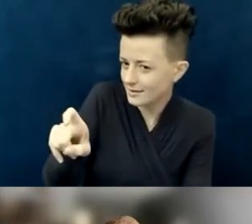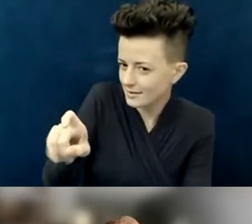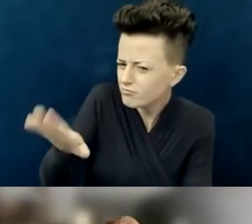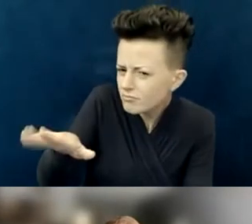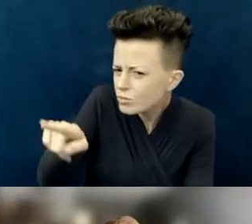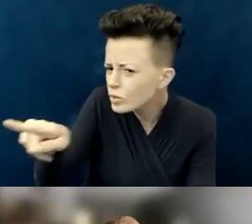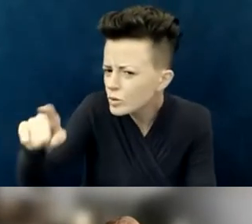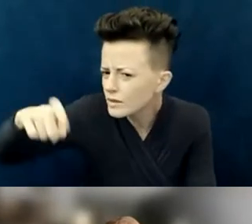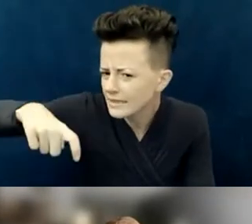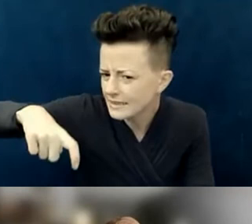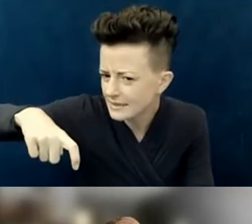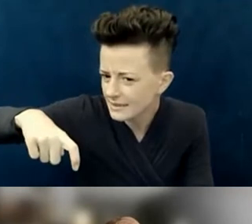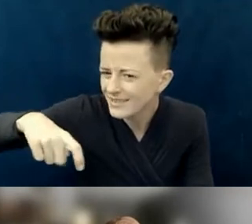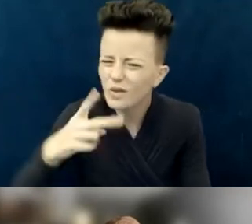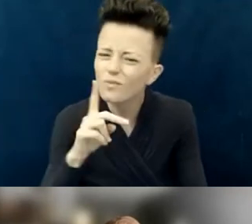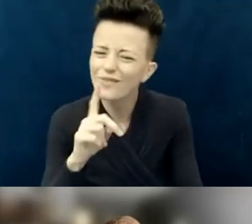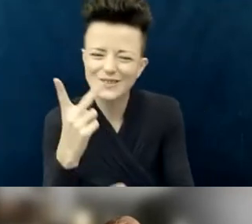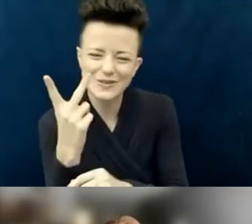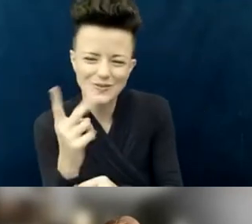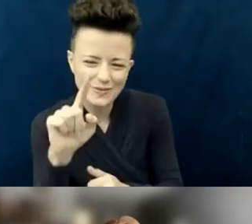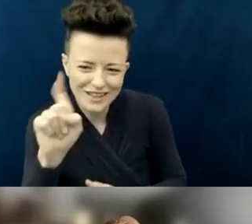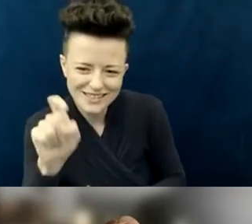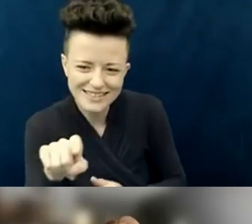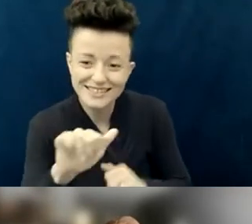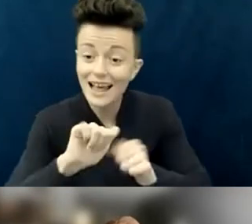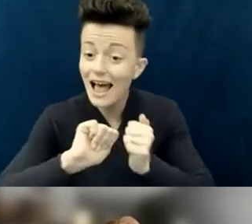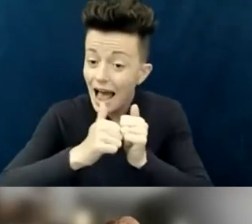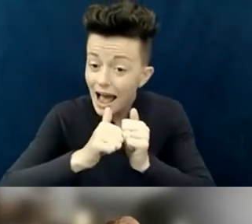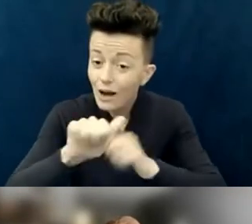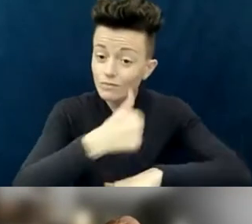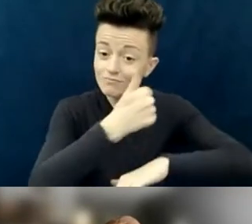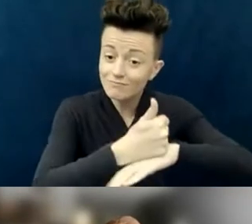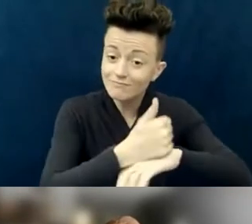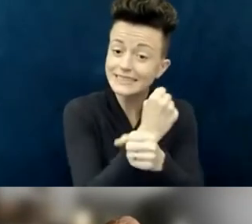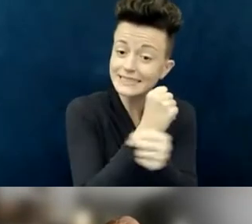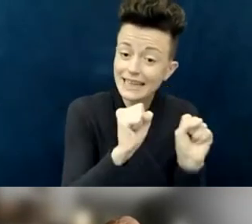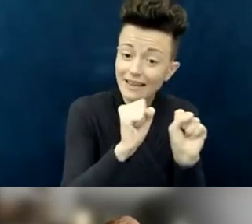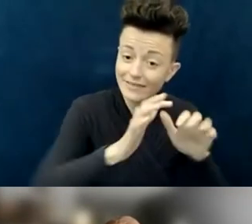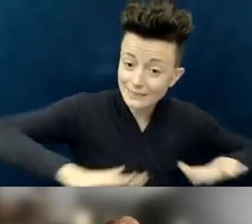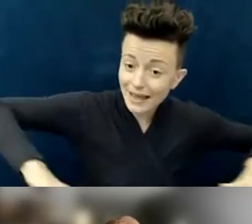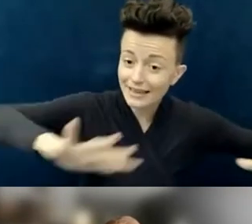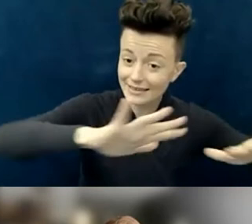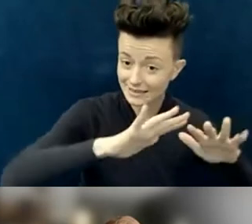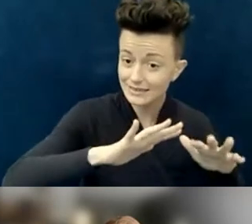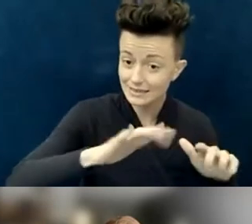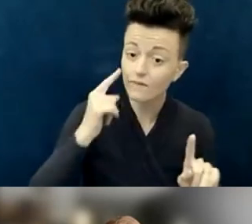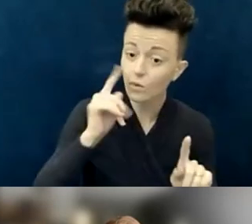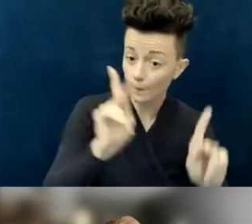how do we create safe spaces for people who are looking and speaking and communicating that they have accessible needs;